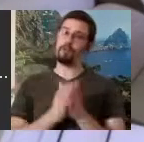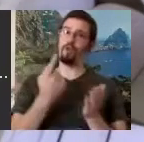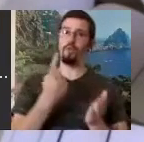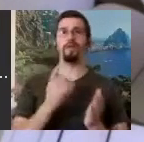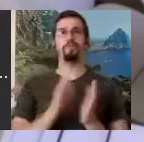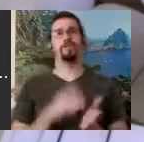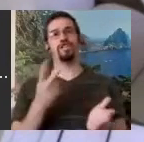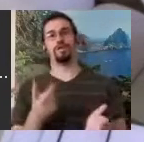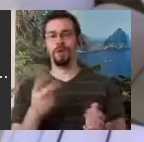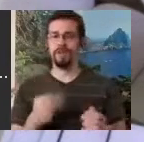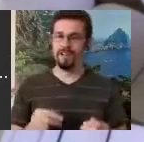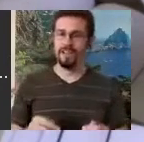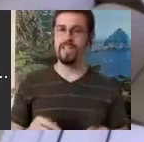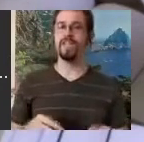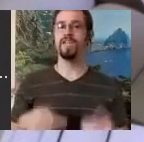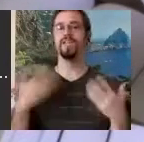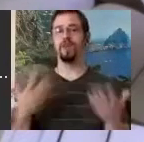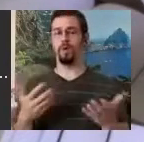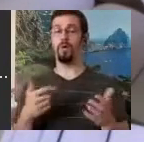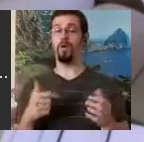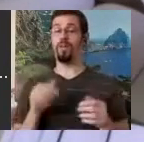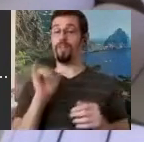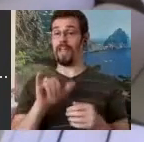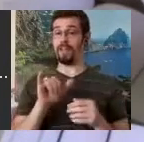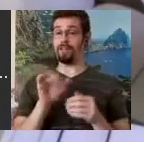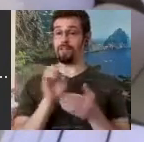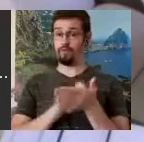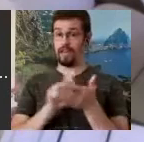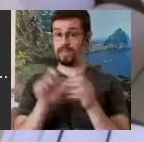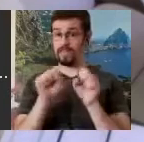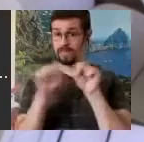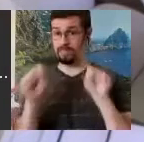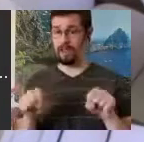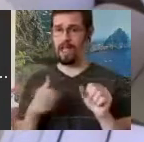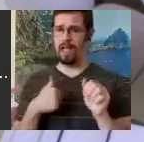notation system, developed it through writing the Bournonville Schools